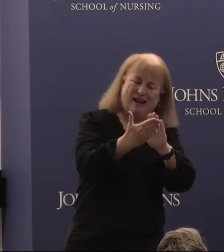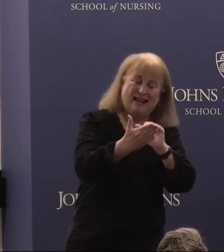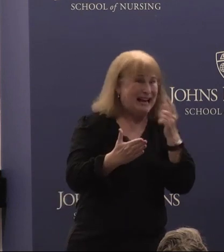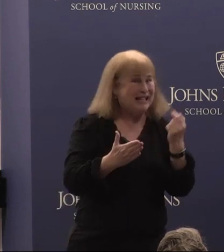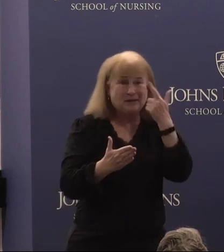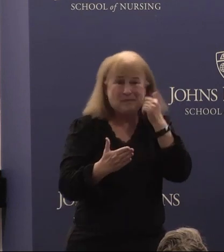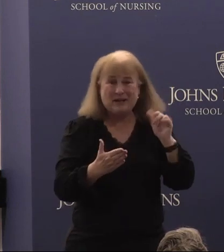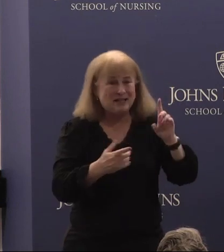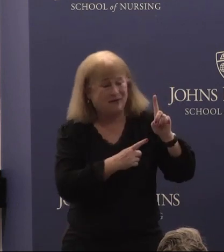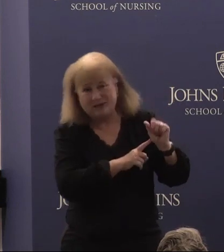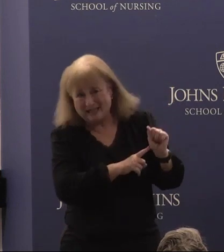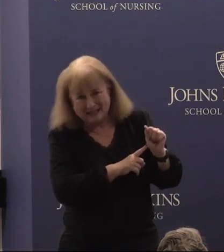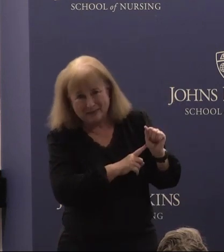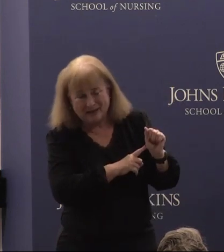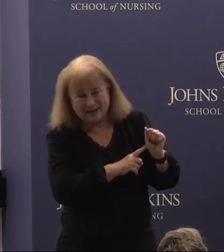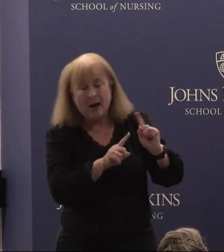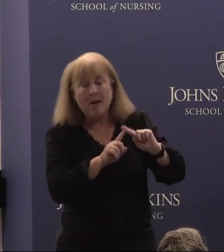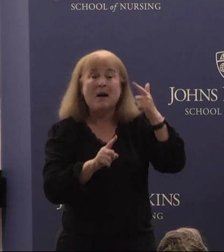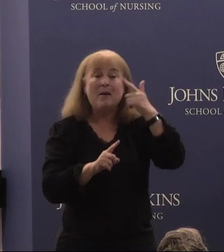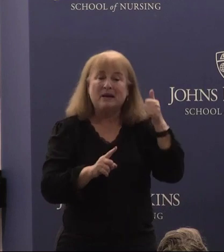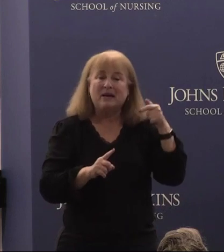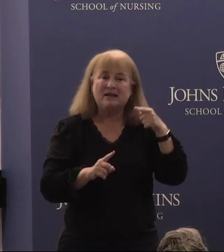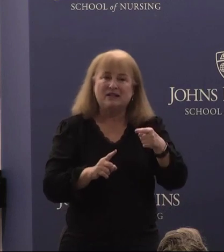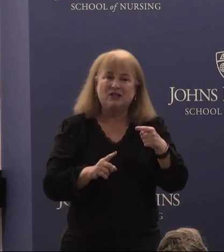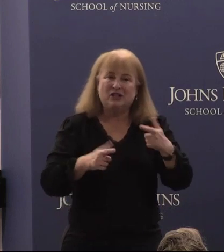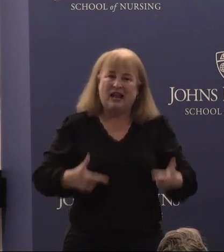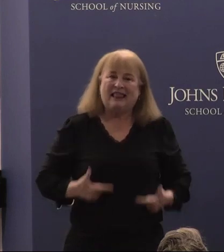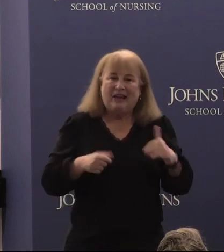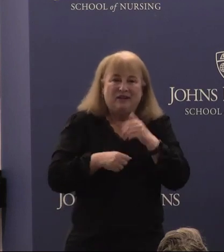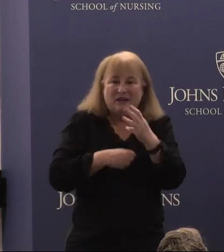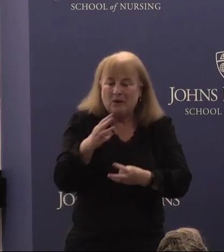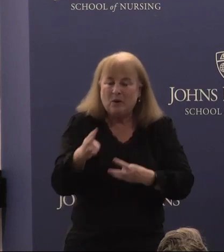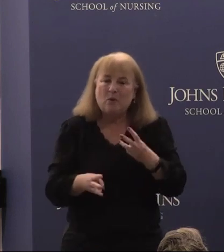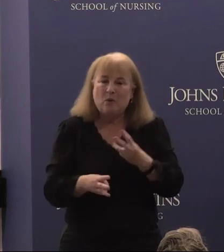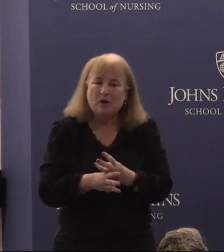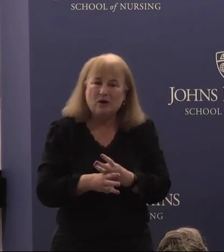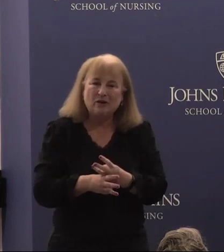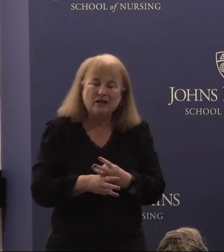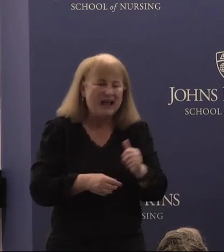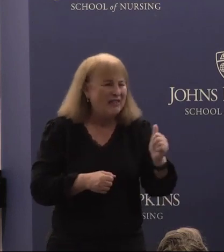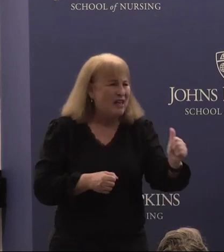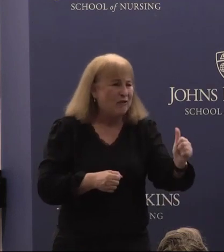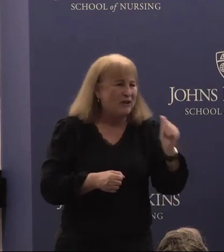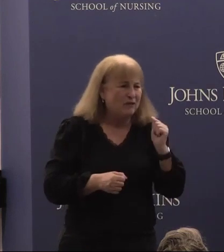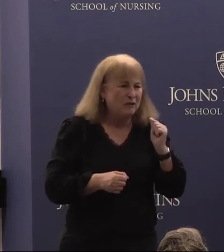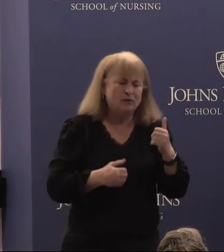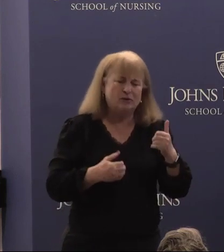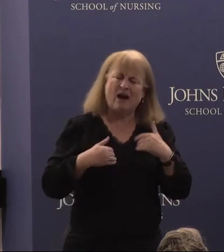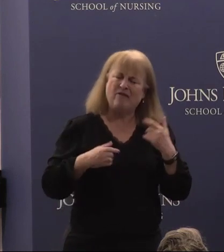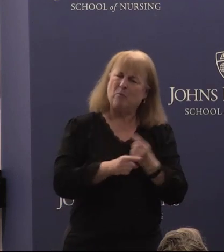of her disability but because she inhabited a world that refused to give proper accommodation to